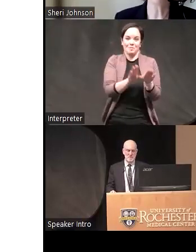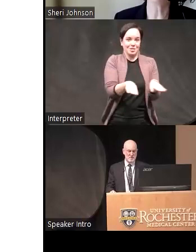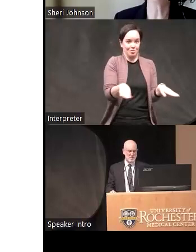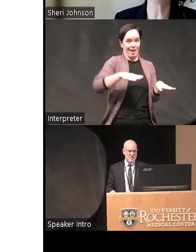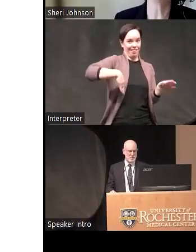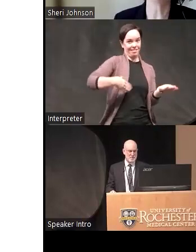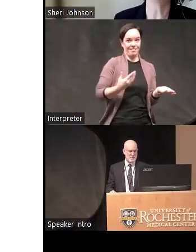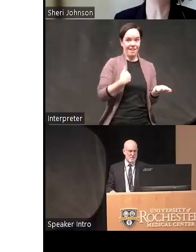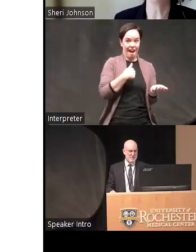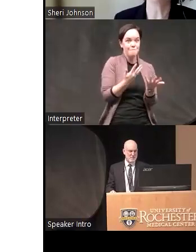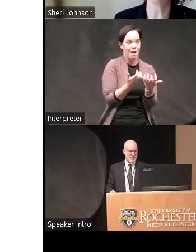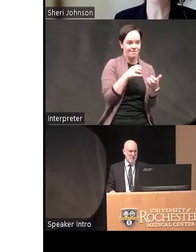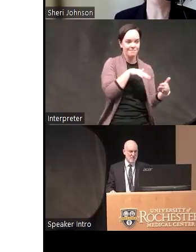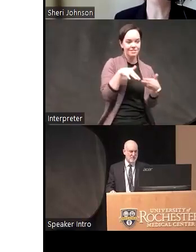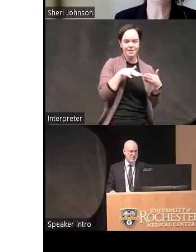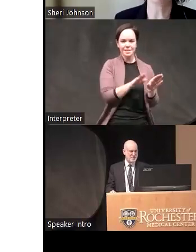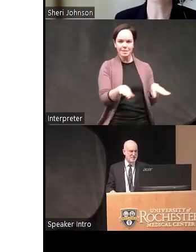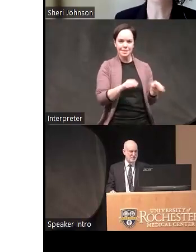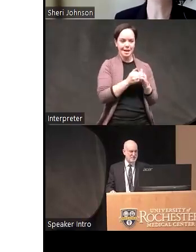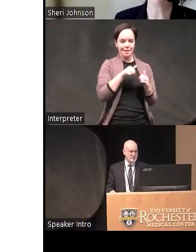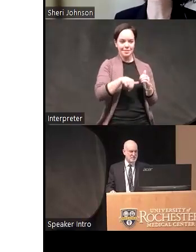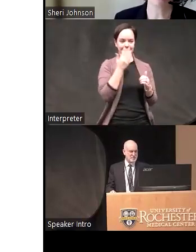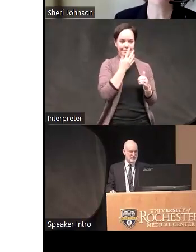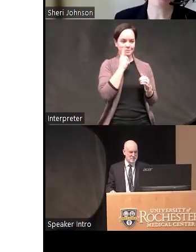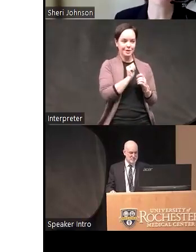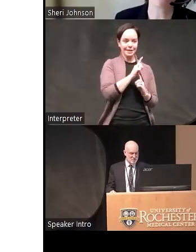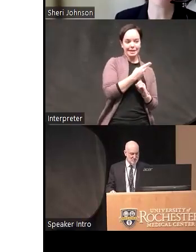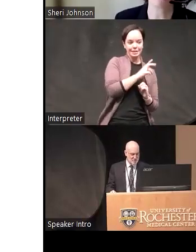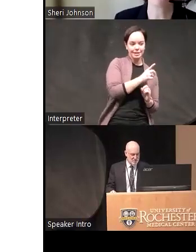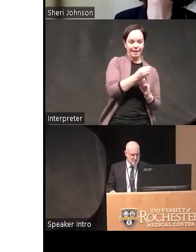ADHD I think that would be really fascinating but I haven't had the chance to do that yet